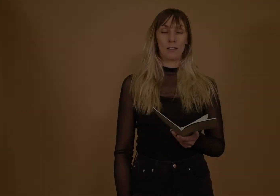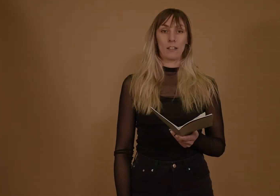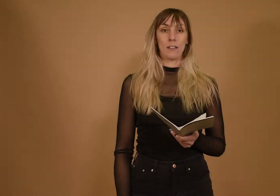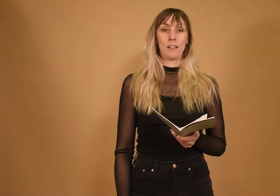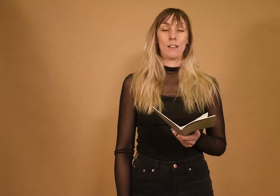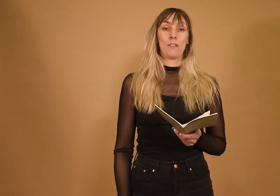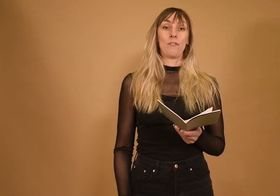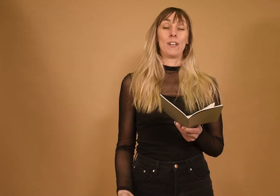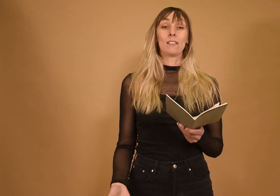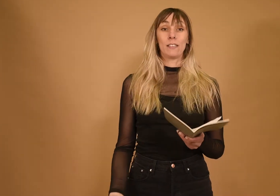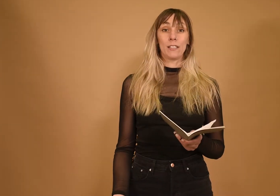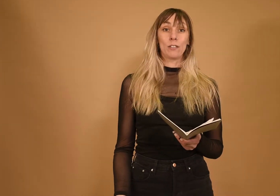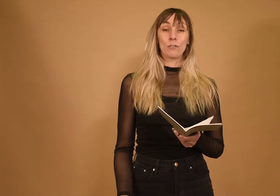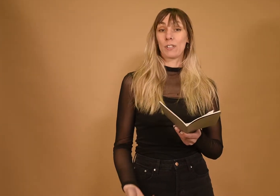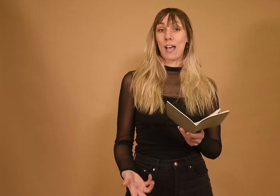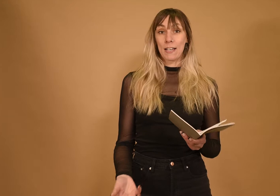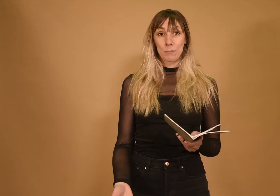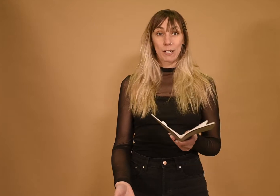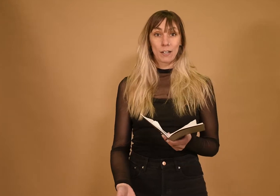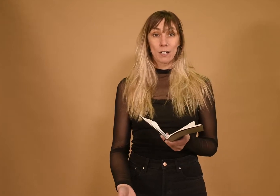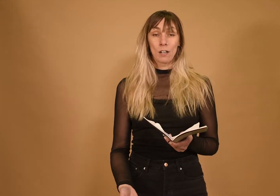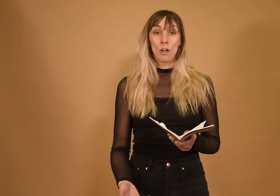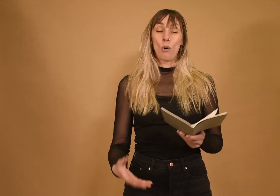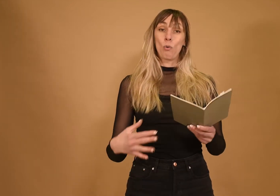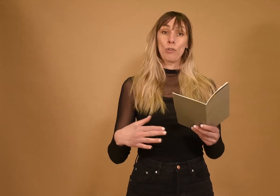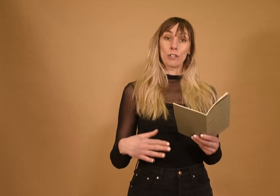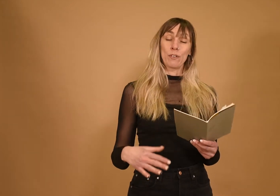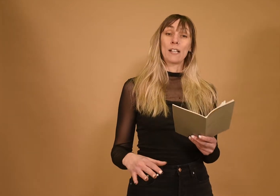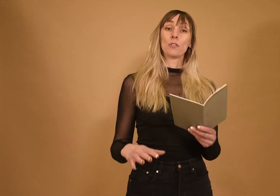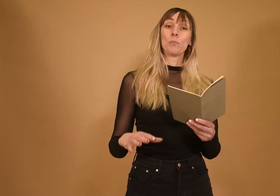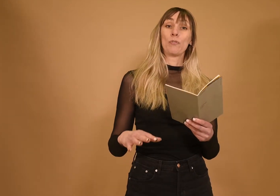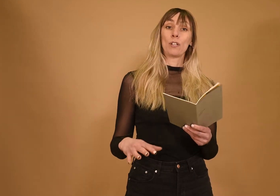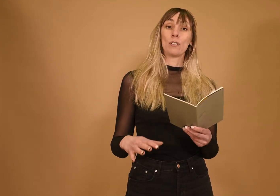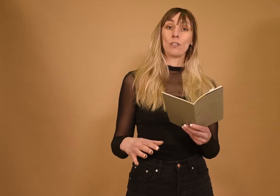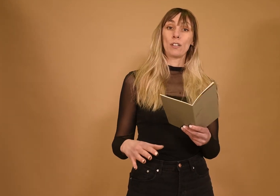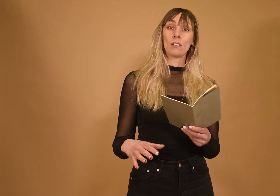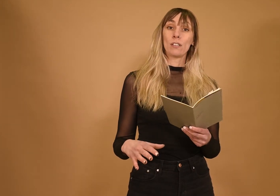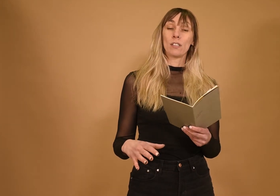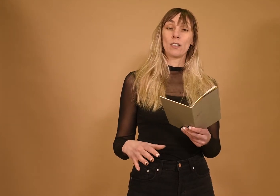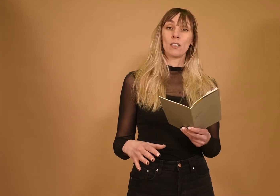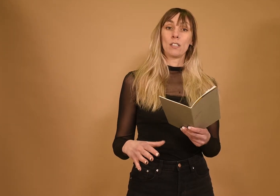Which part of the iceberg, falls below the surface of the water,